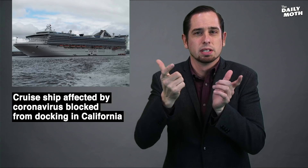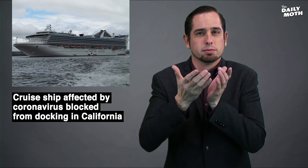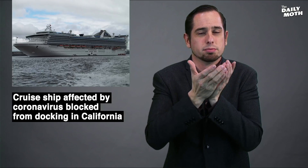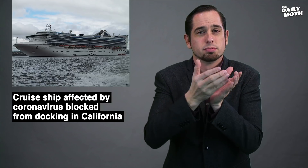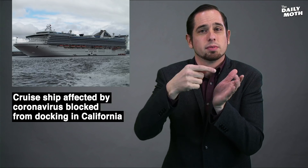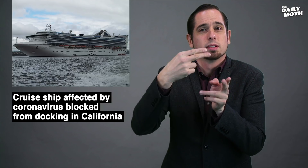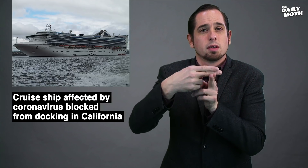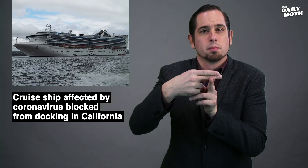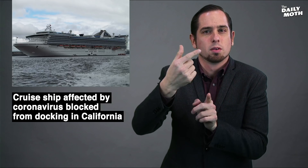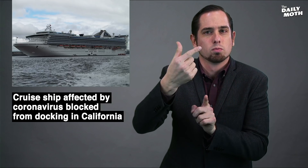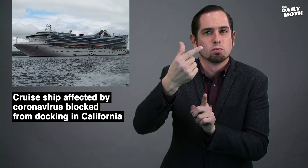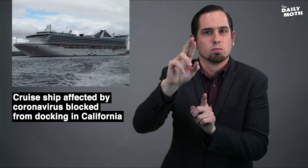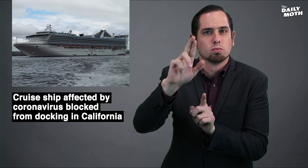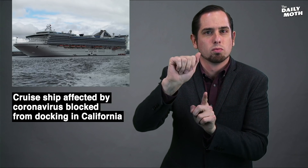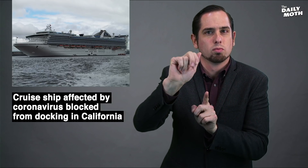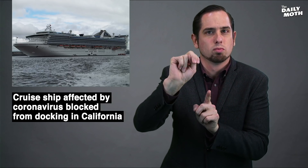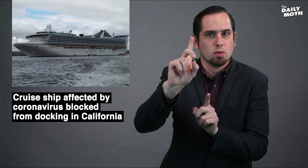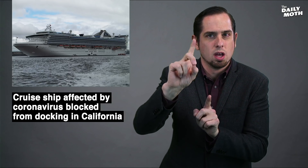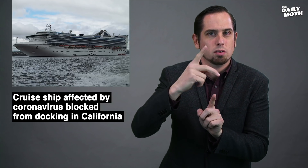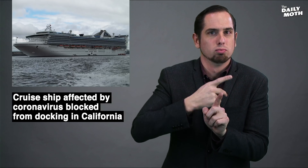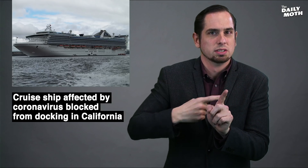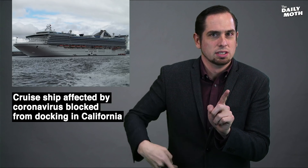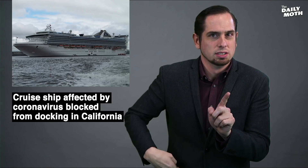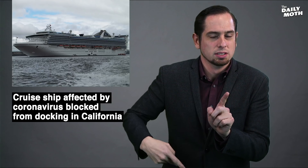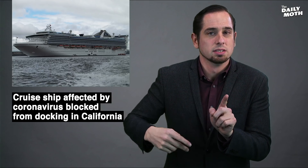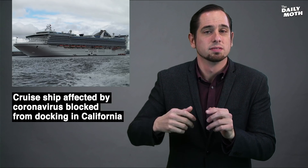on a cruise ship named the Grand Princess.